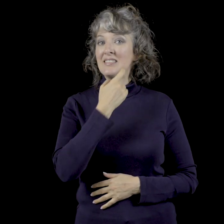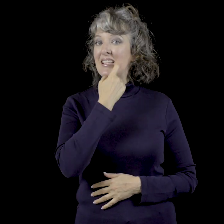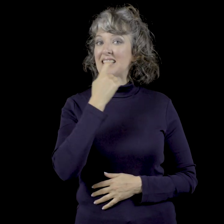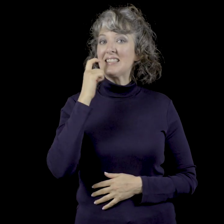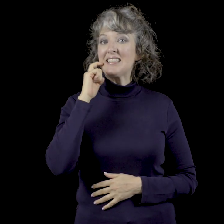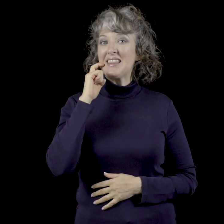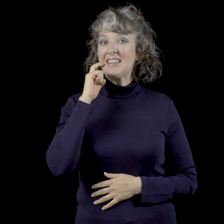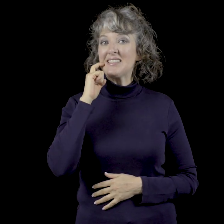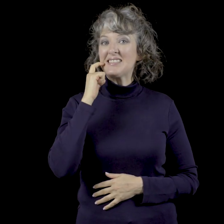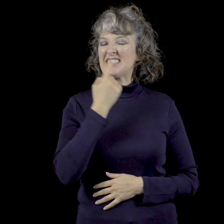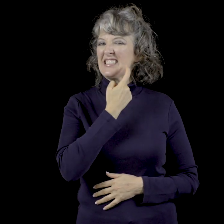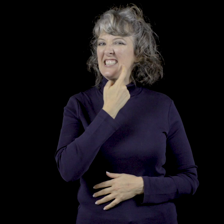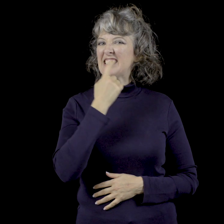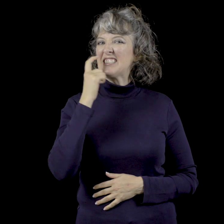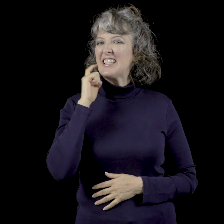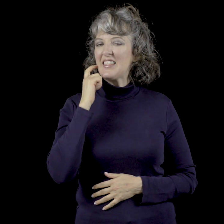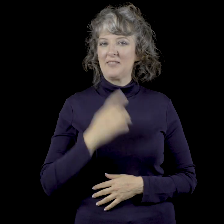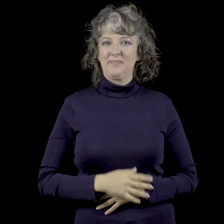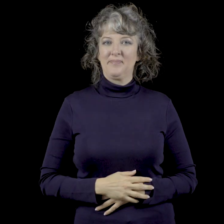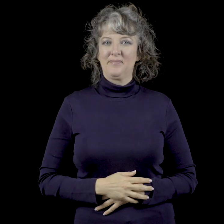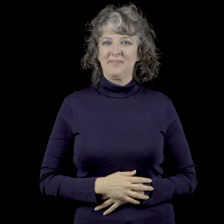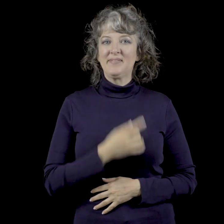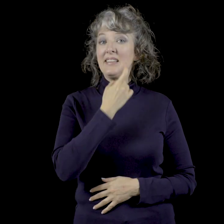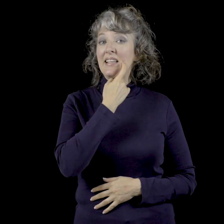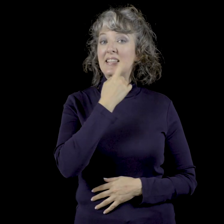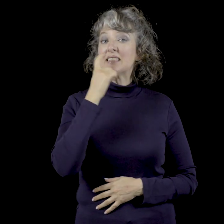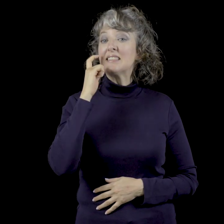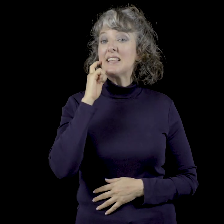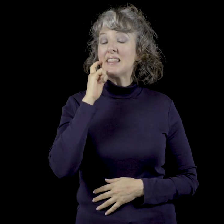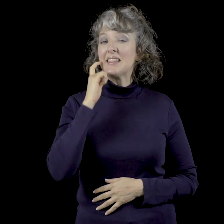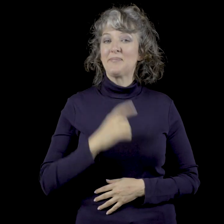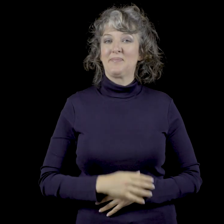Pearly whites Chomper Bridgework